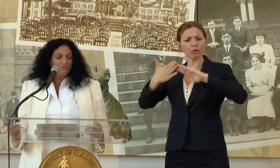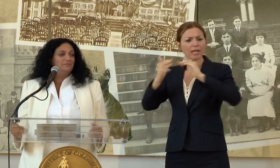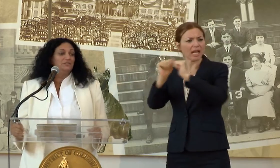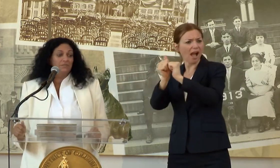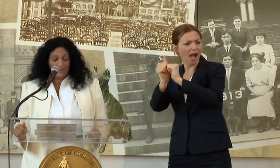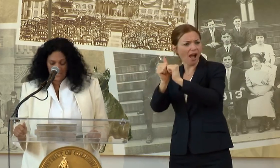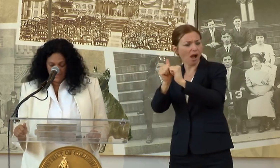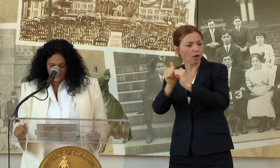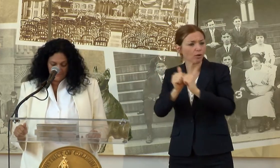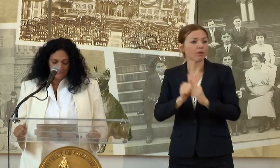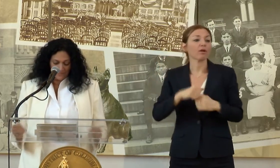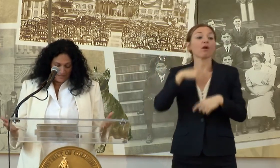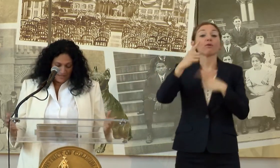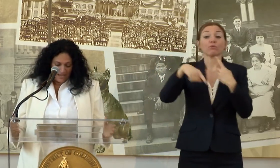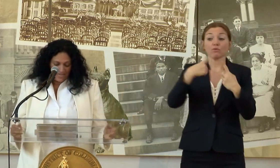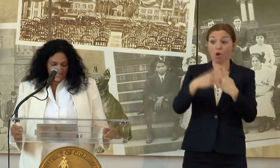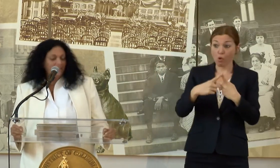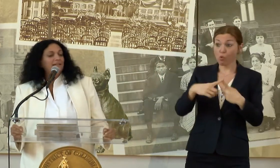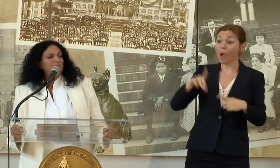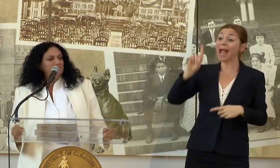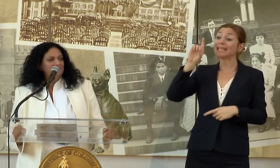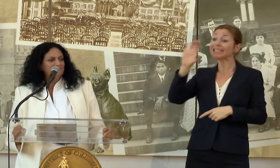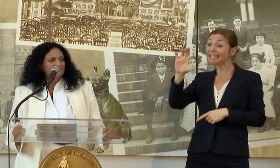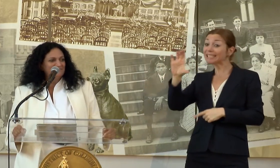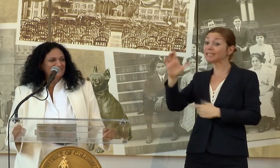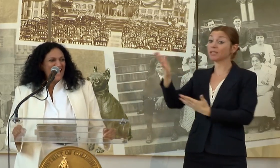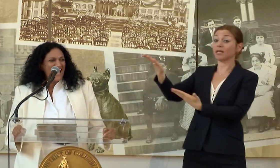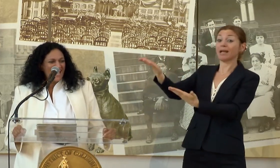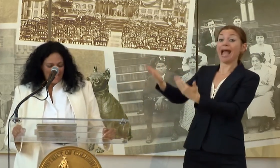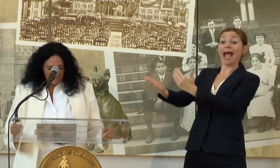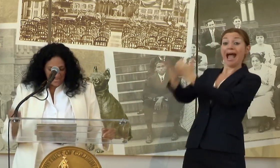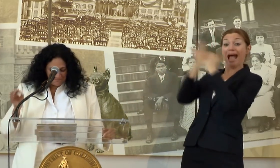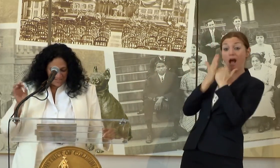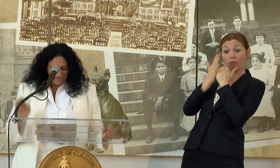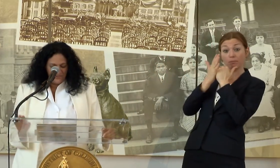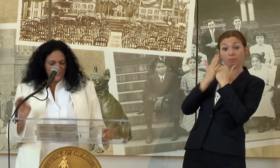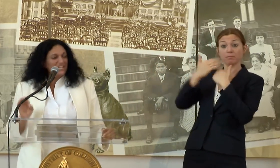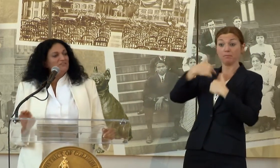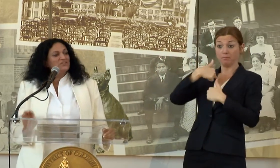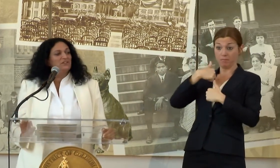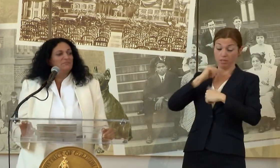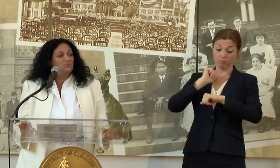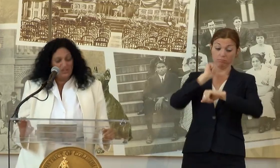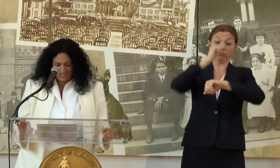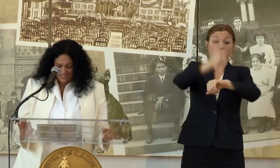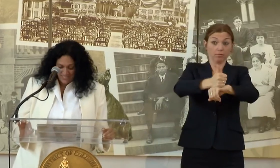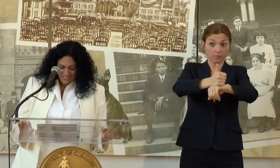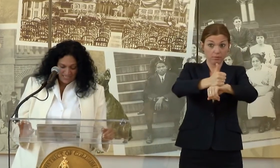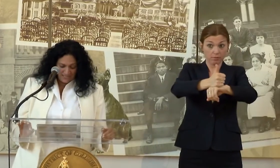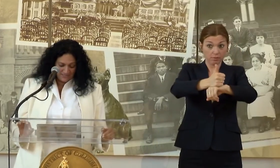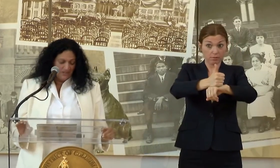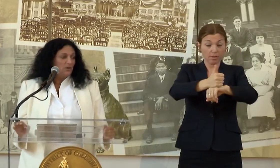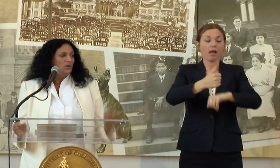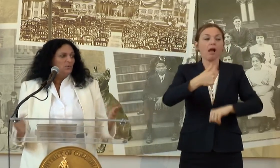FOR ME TO RELOCATE, I SIGNED UP AND I MADE MY FIRST-EVER TRIP TO WASHINGTON D.C.